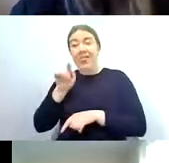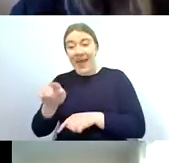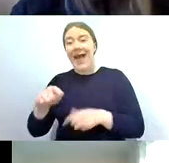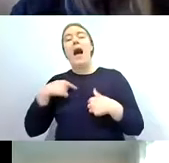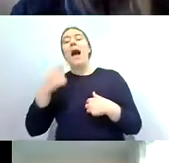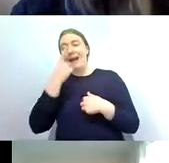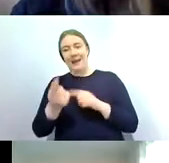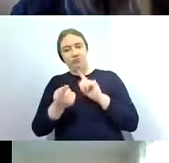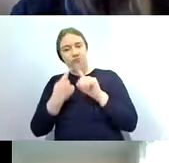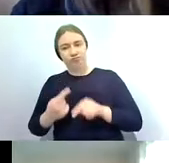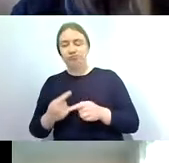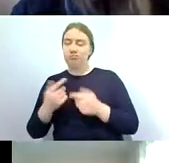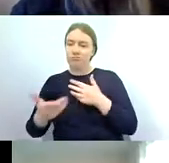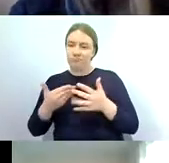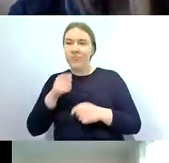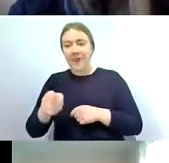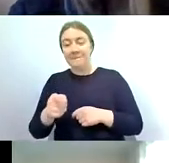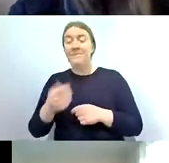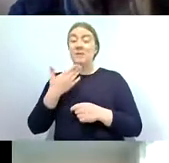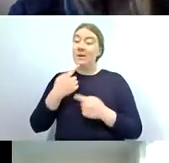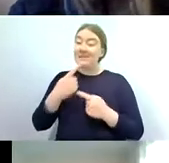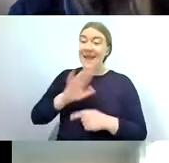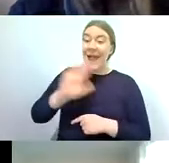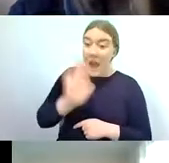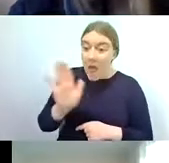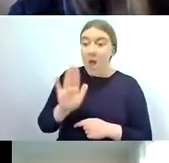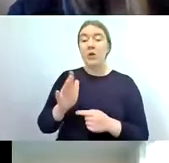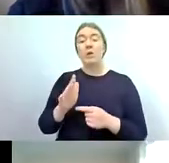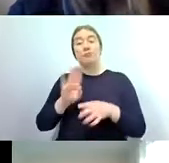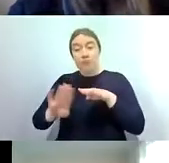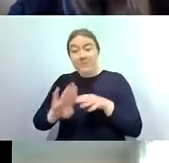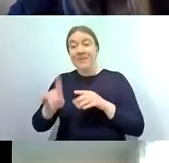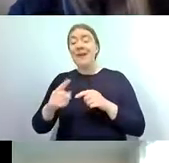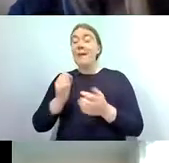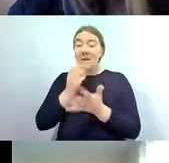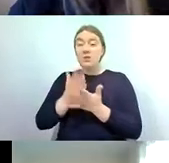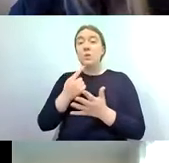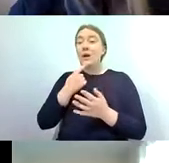hello in there if you'd like to and ensure that your you select send messages to all attendees